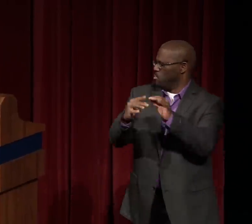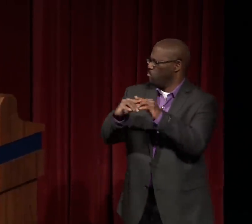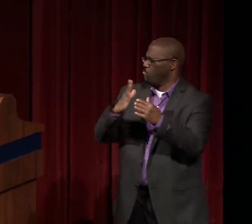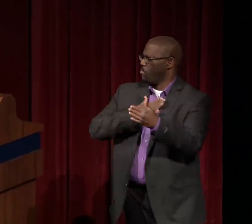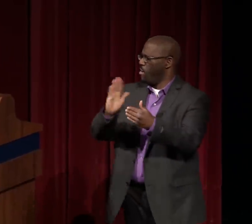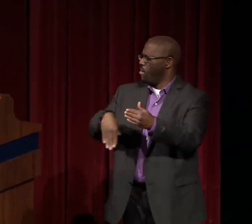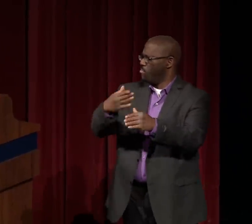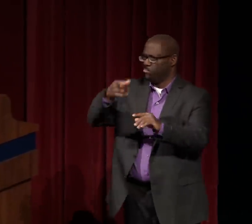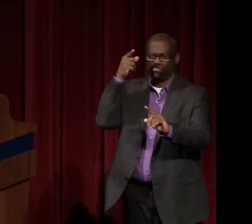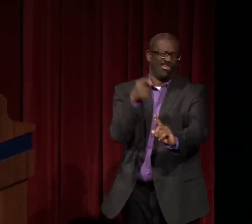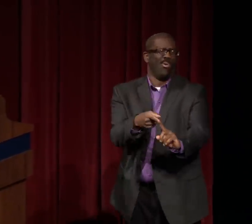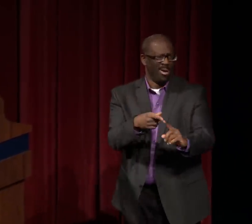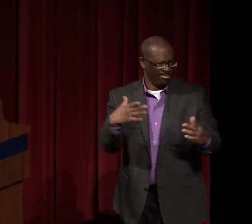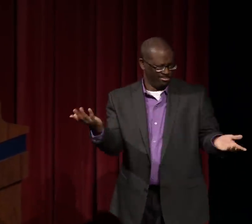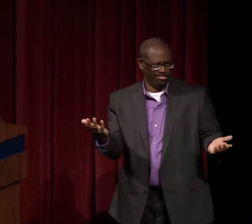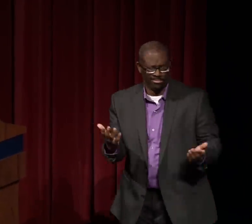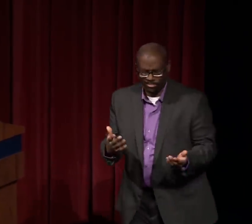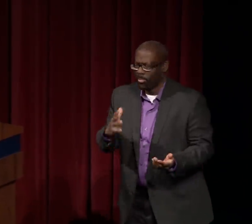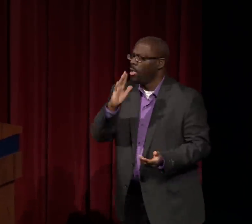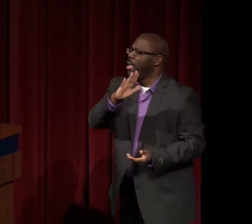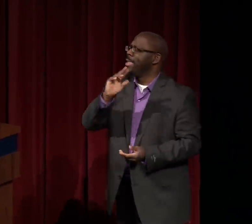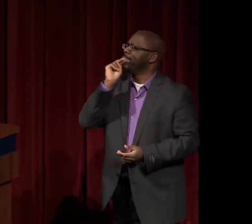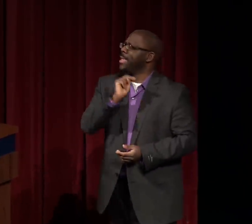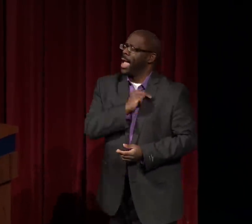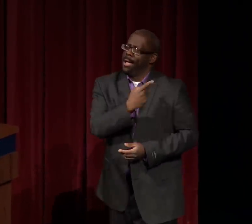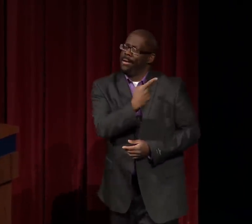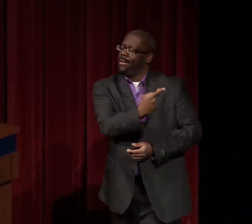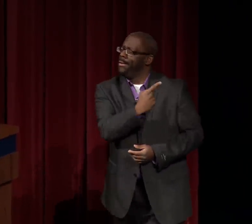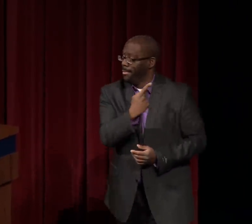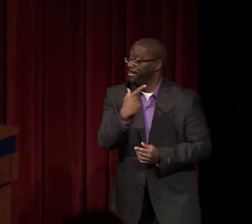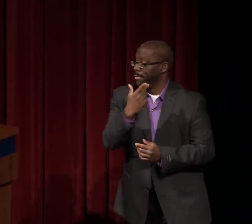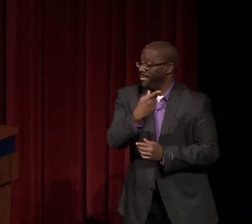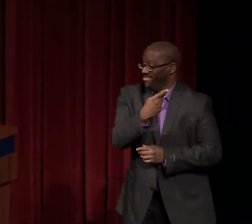And this leads to my next point.